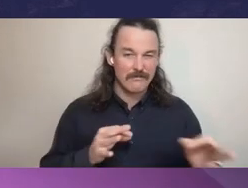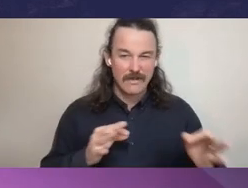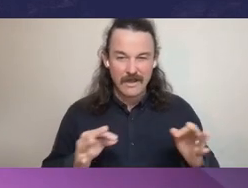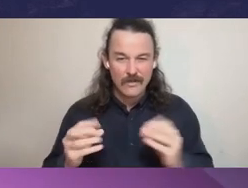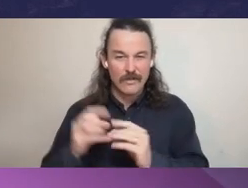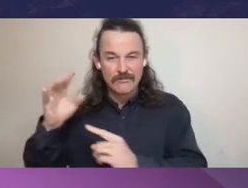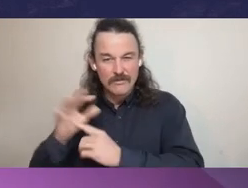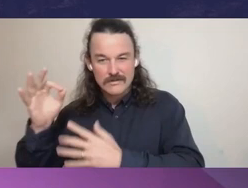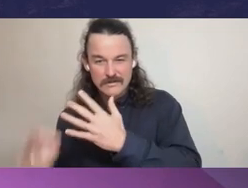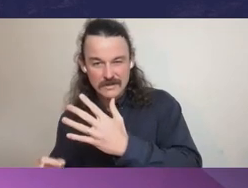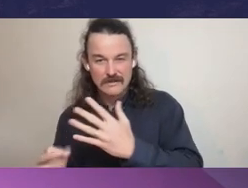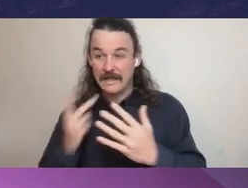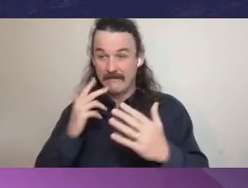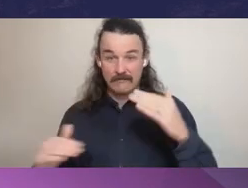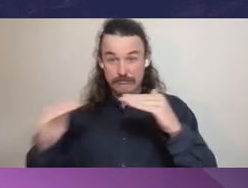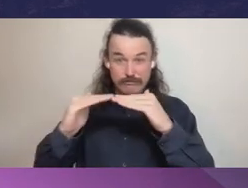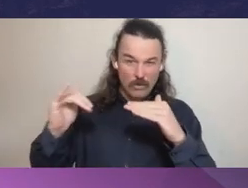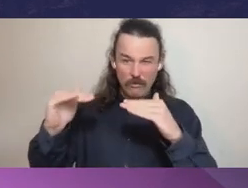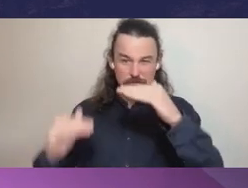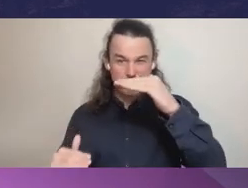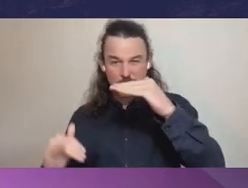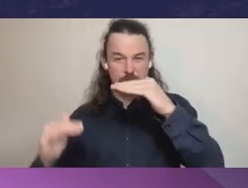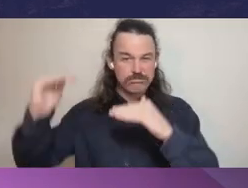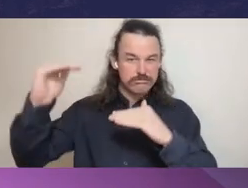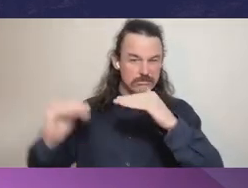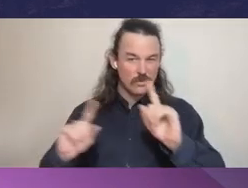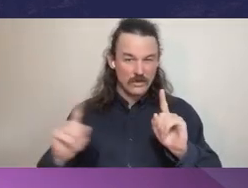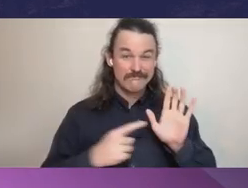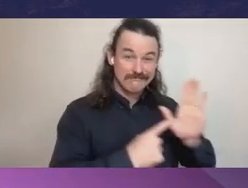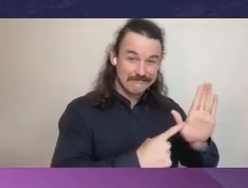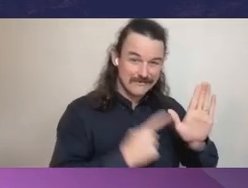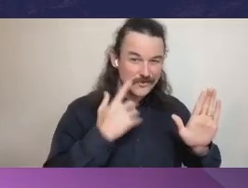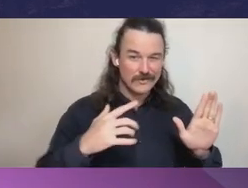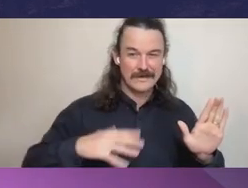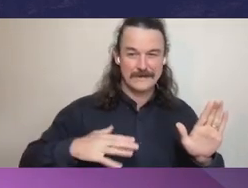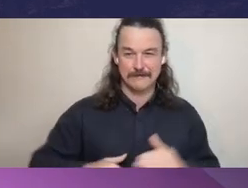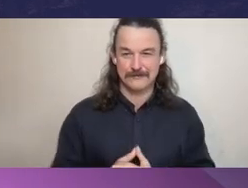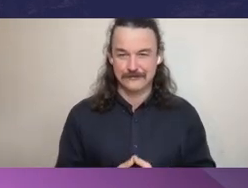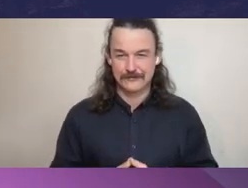Commissioner Redlich: Andrew, I think it’s important that you mention the Westminster Conventions, not withstanding a reluctance